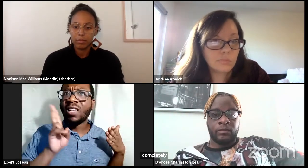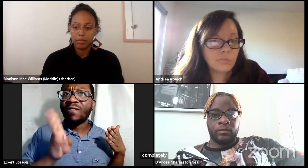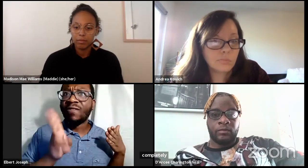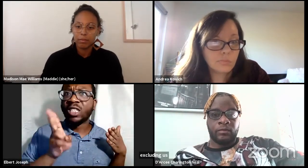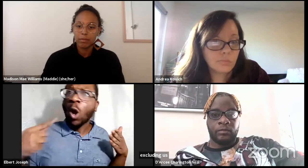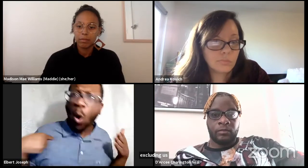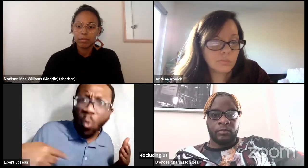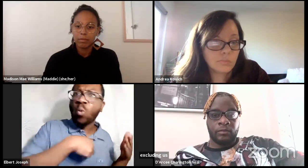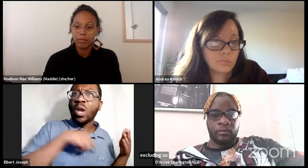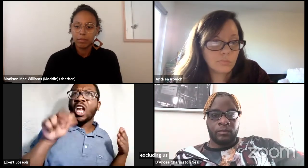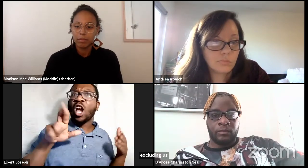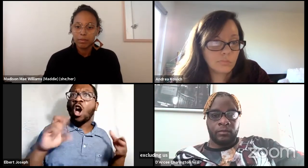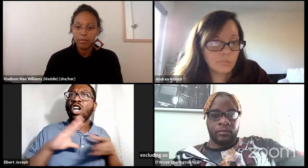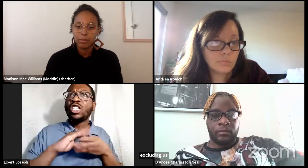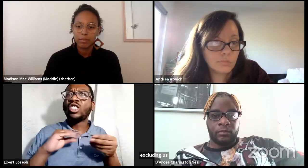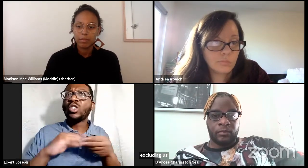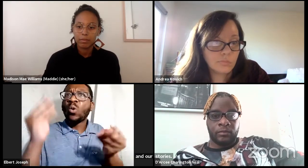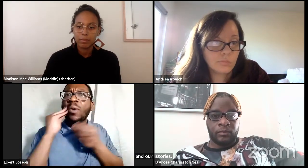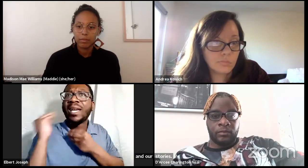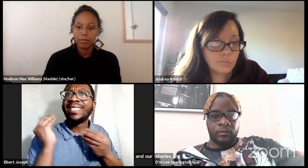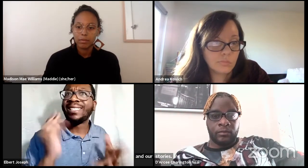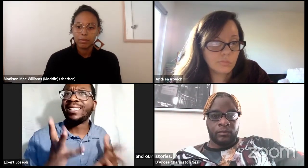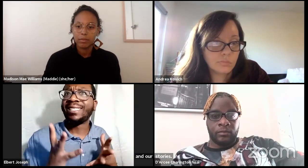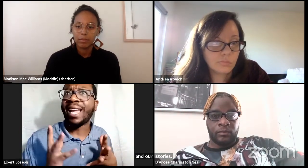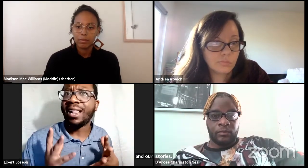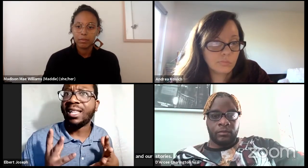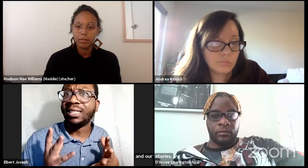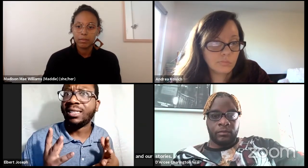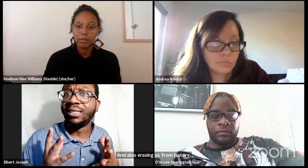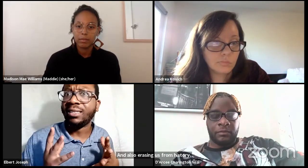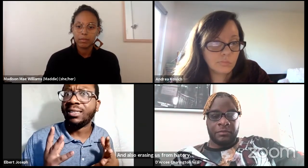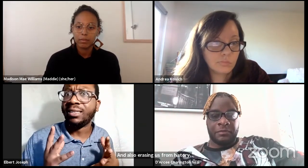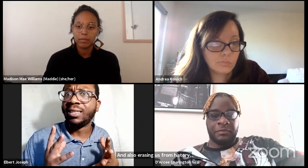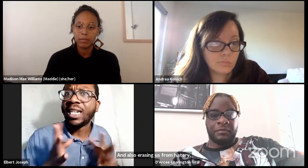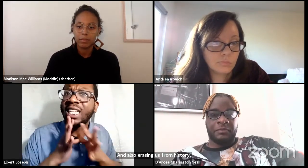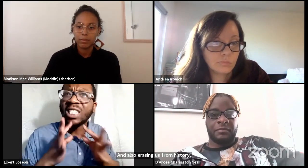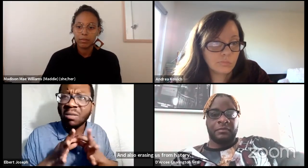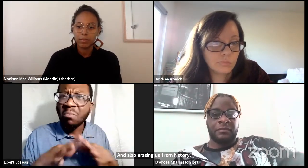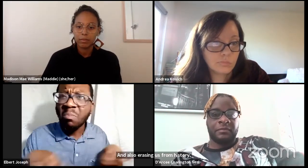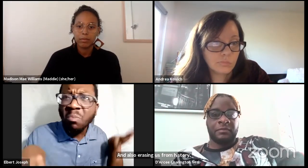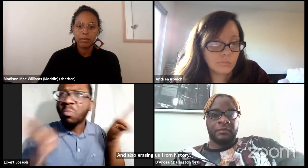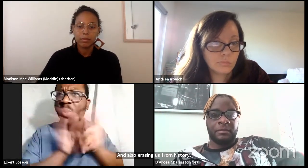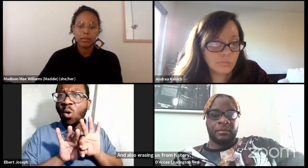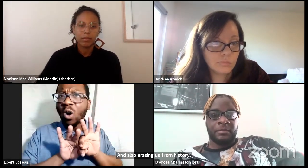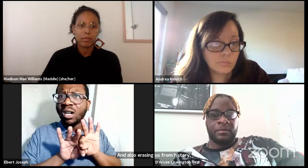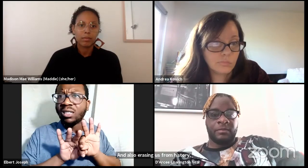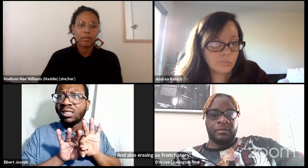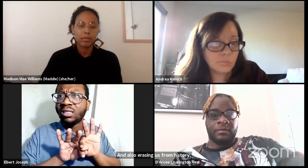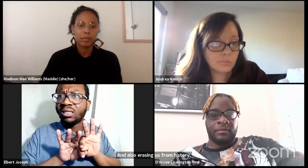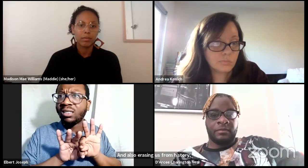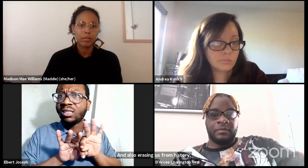We are part of history. We are currently making history and our stories need to be told for they're documented in history.